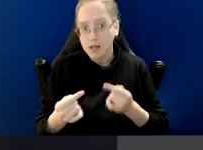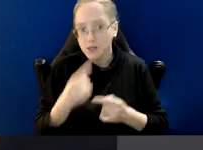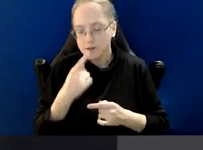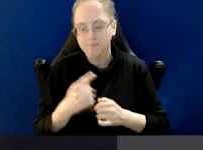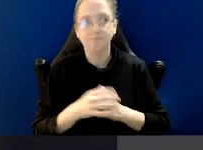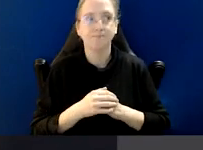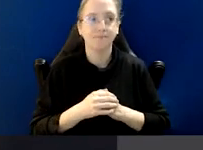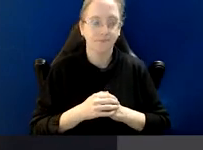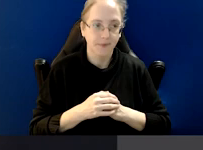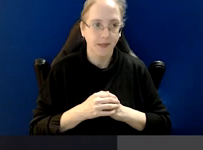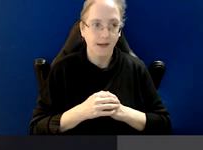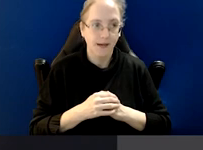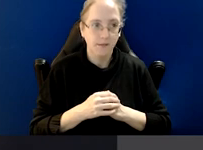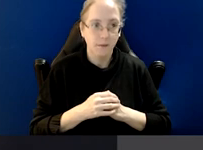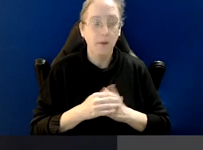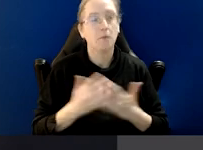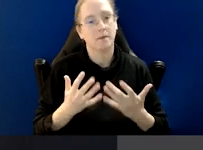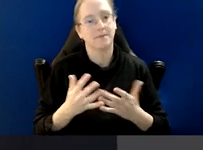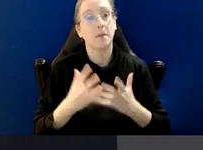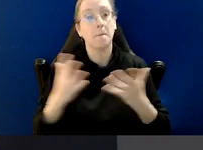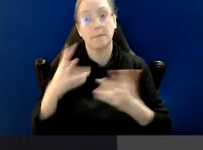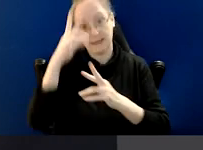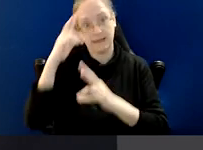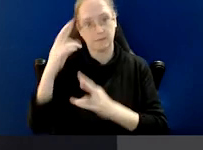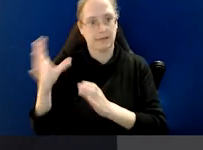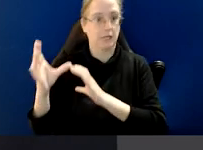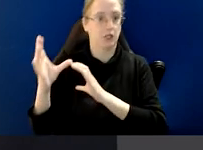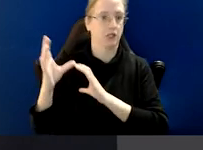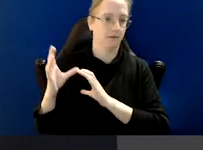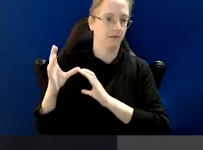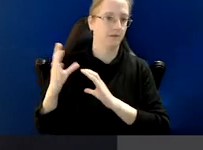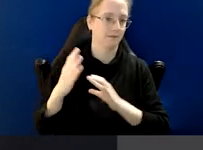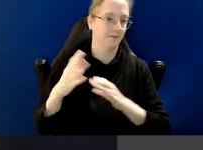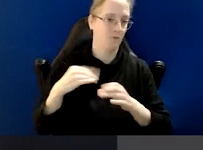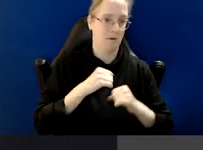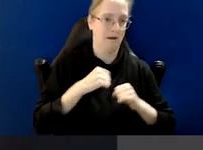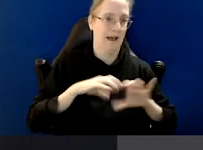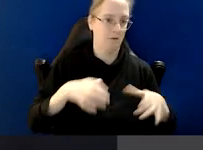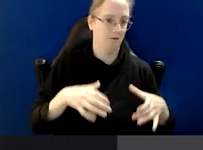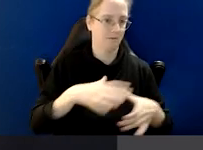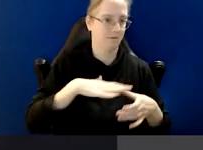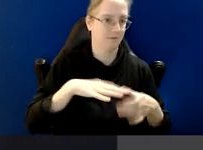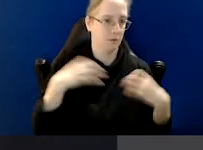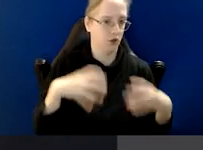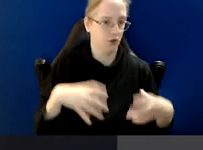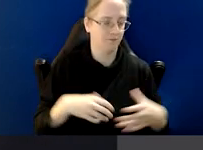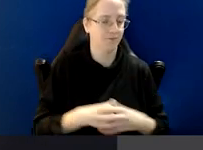Turning to the challenges, perhaps the greatest is posed by the very large expectations, which many hold of the commission.